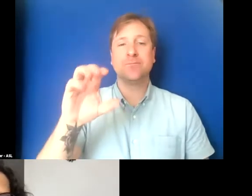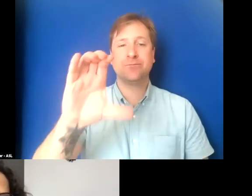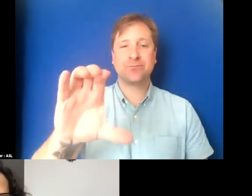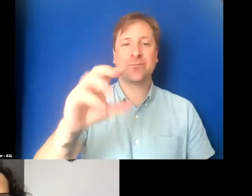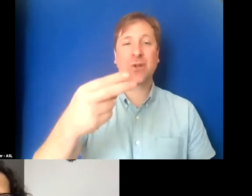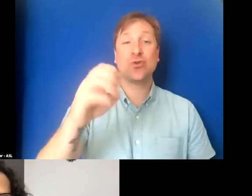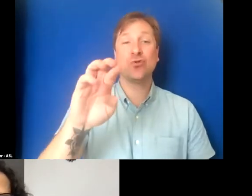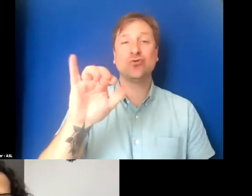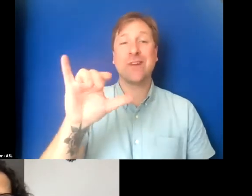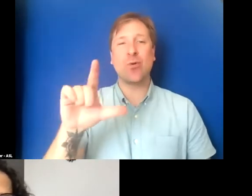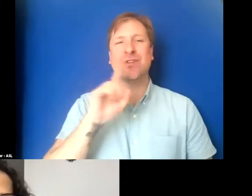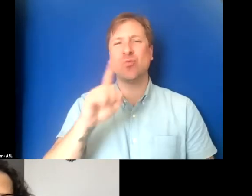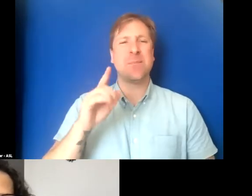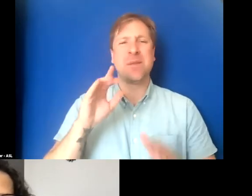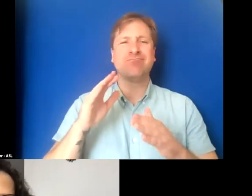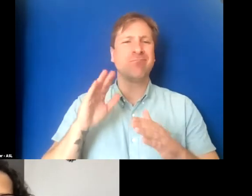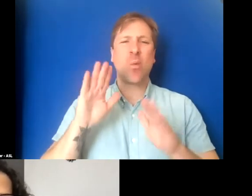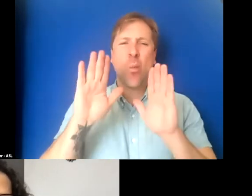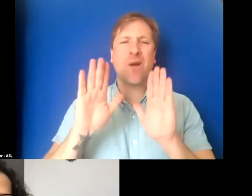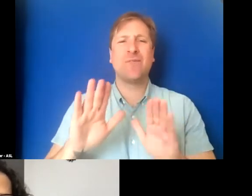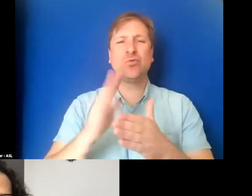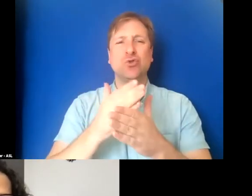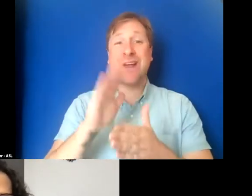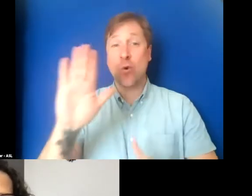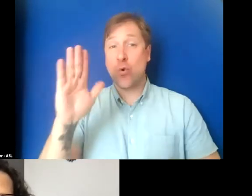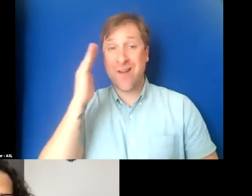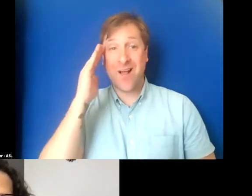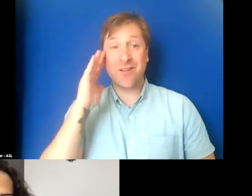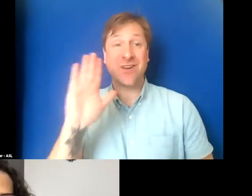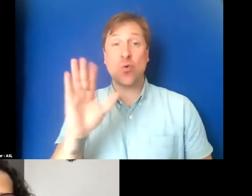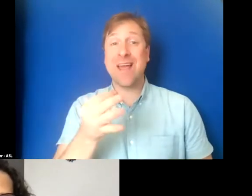with me her knowledge and expertise for several private accessibility